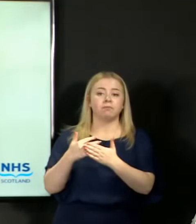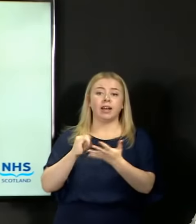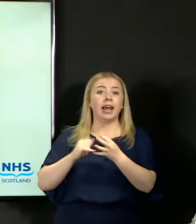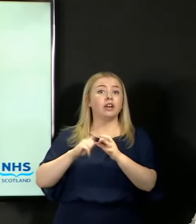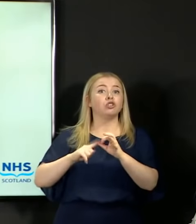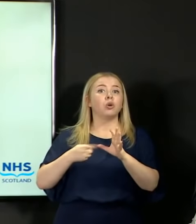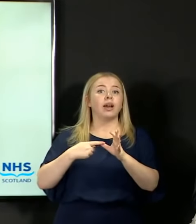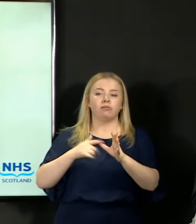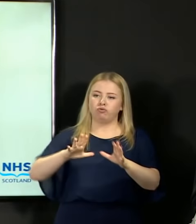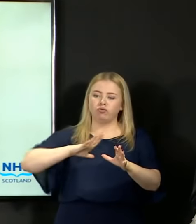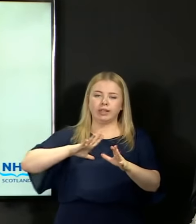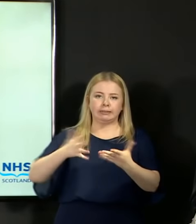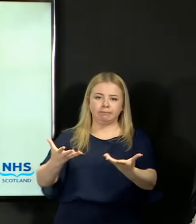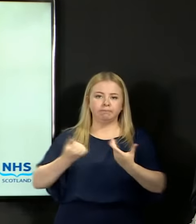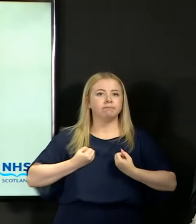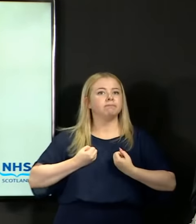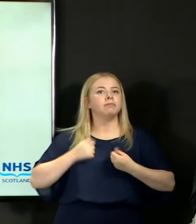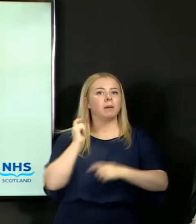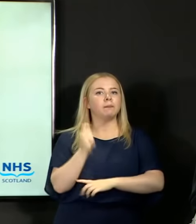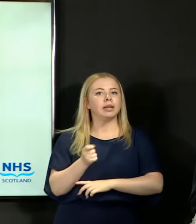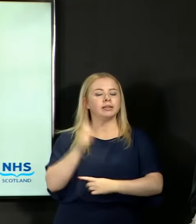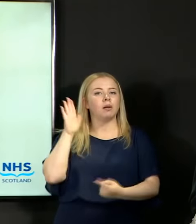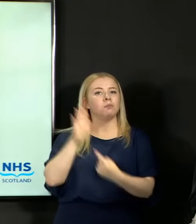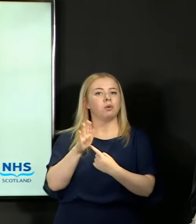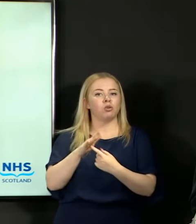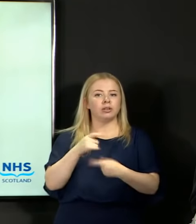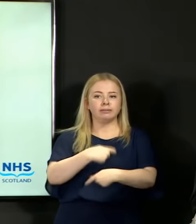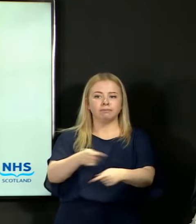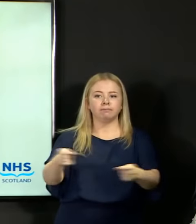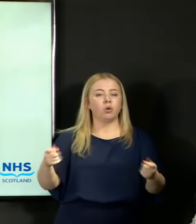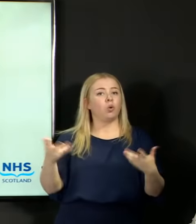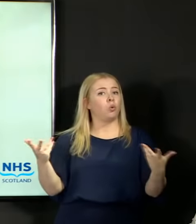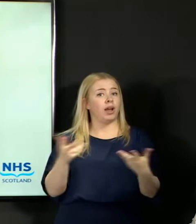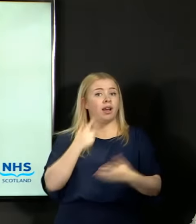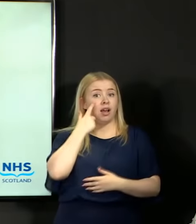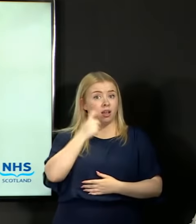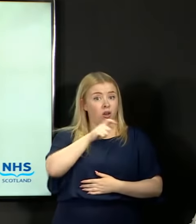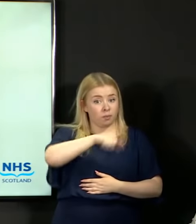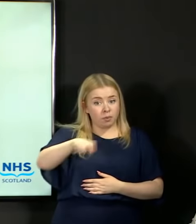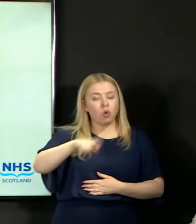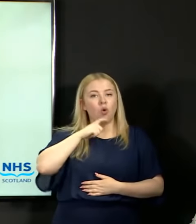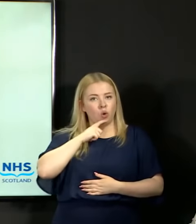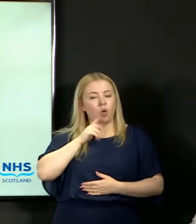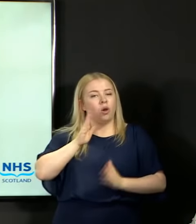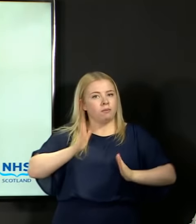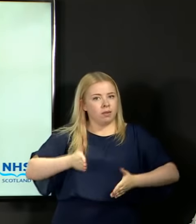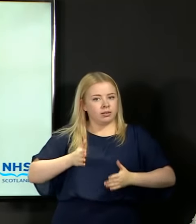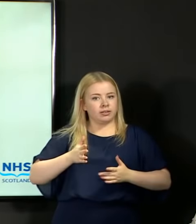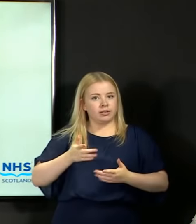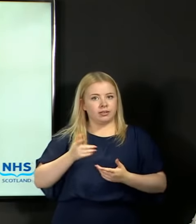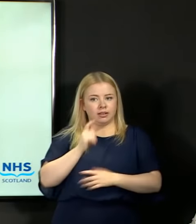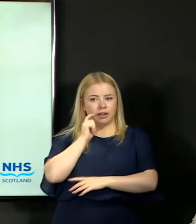Priority will be given to the young people who require appeals to be determined at the